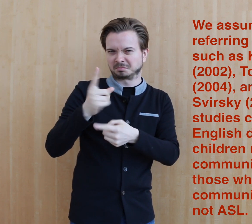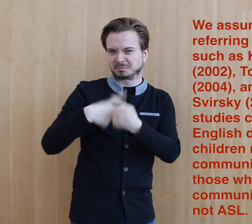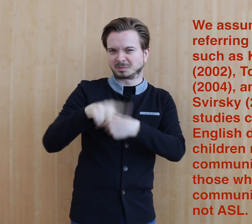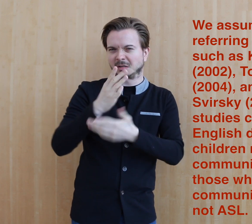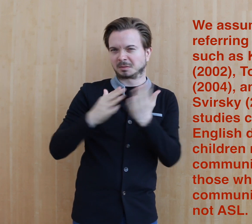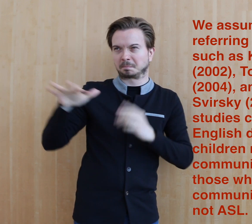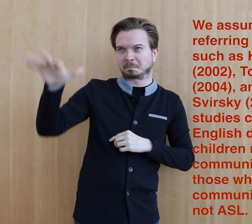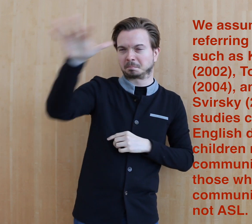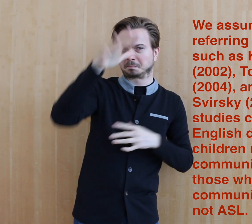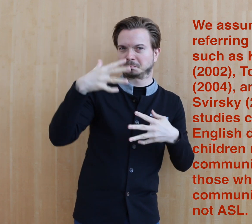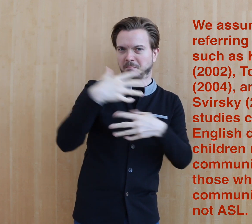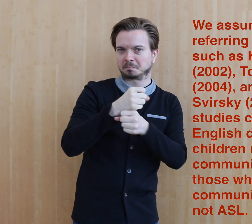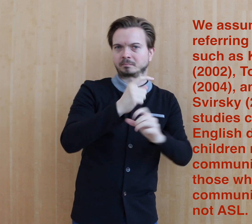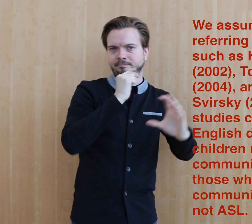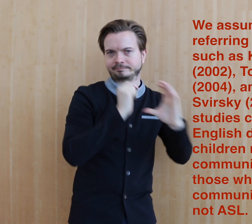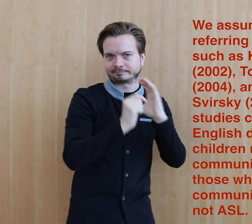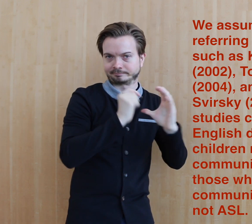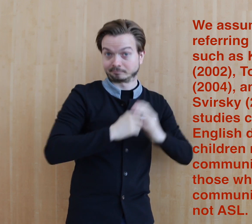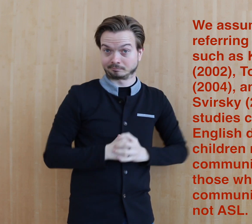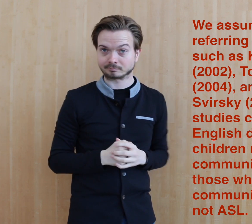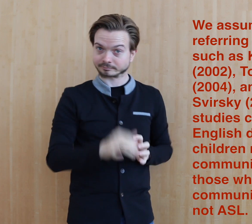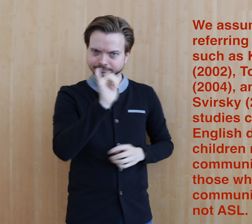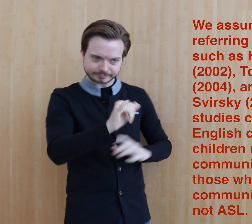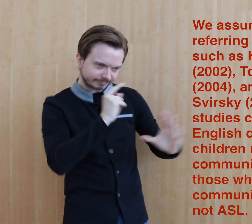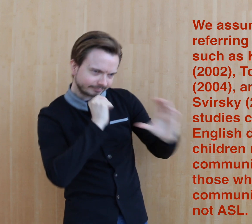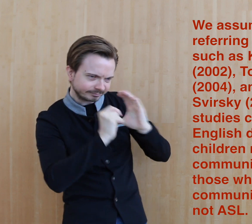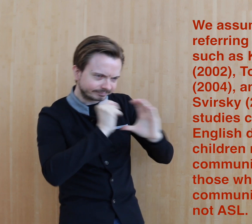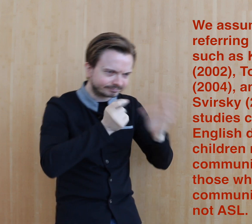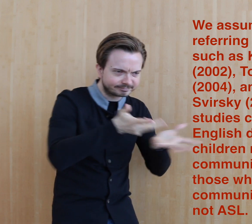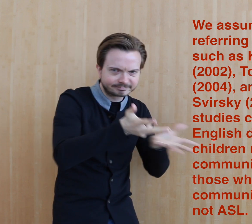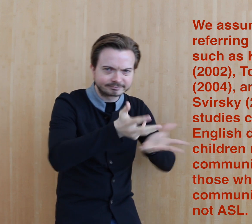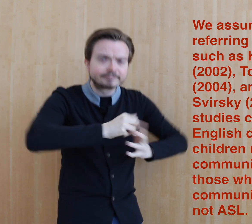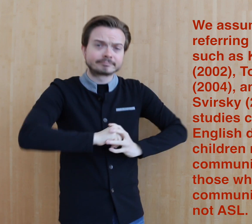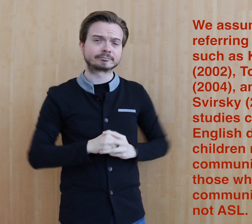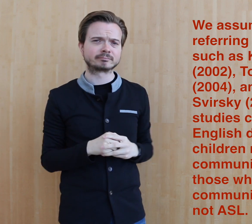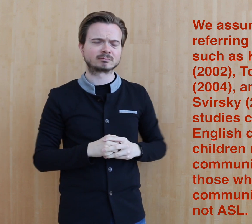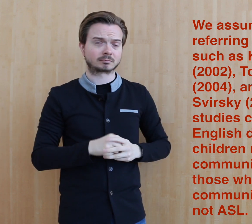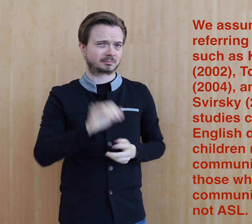(Some people sign "total communication" like this.) So, they look at children who use total communication.